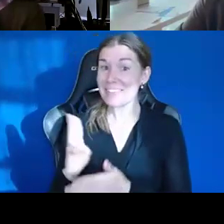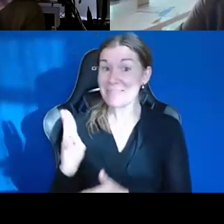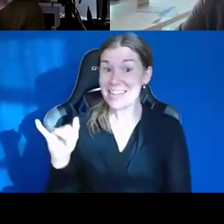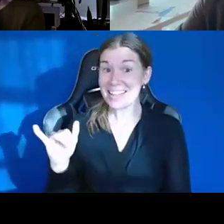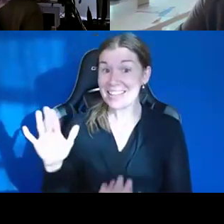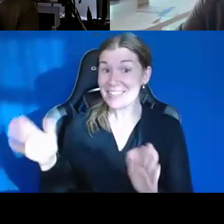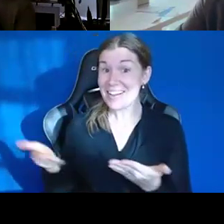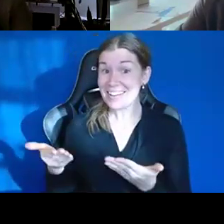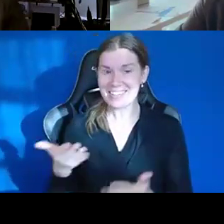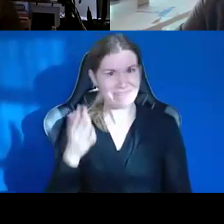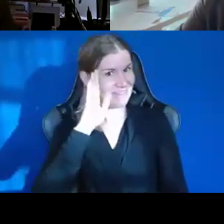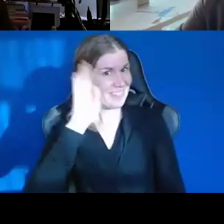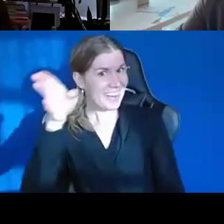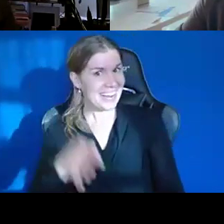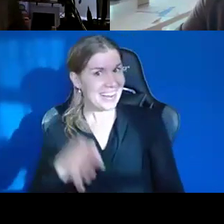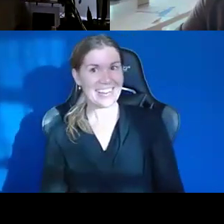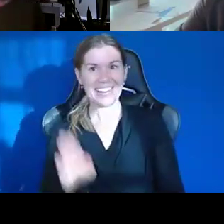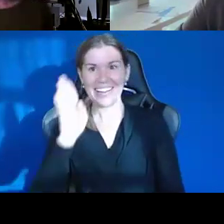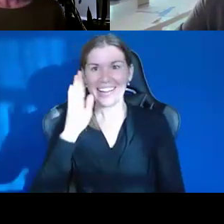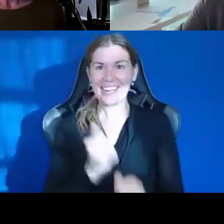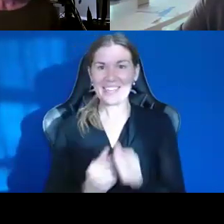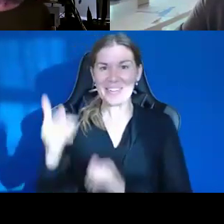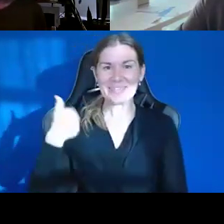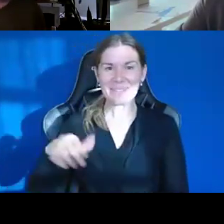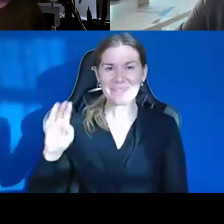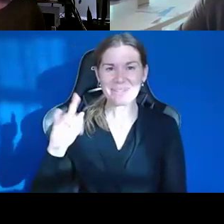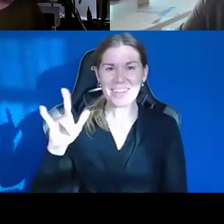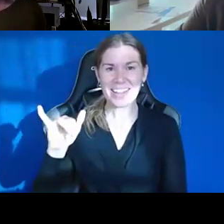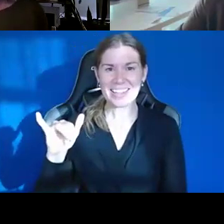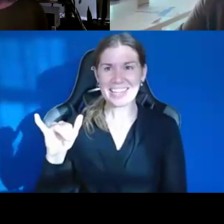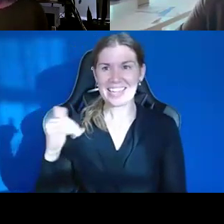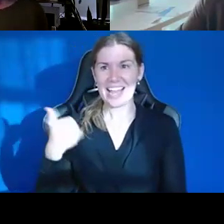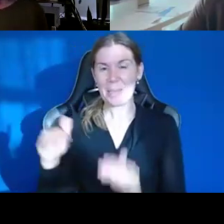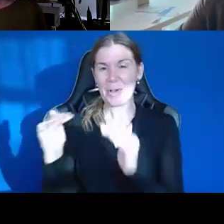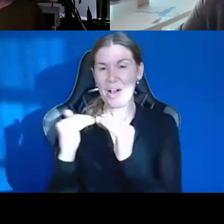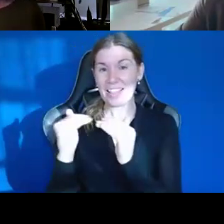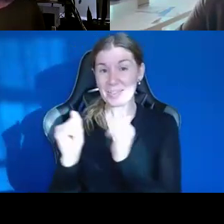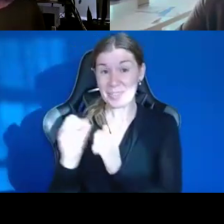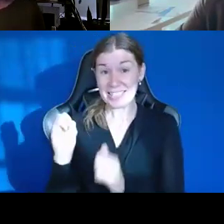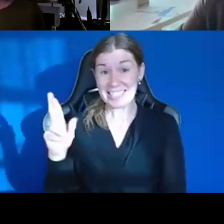Hi. Hi, everyone, I'm Molly, colleagues with Ciara at Griffin Hammis.